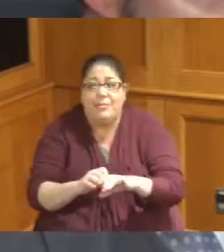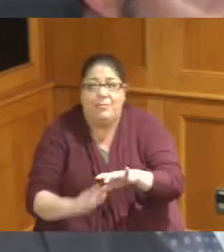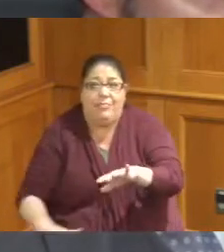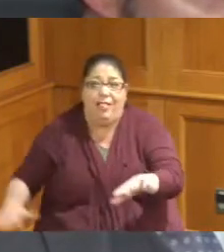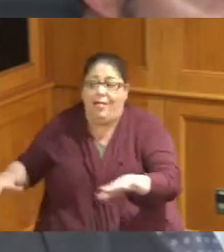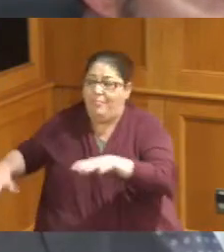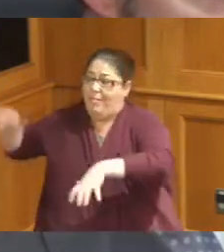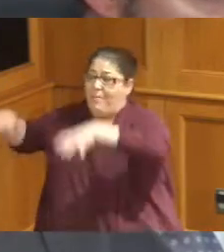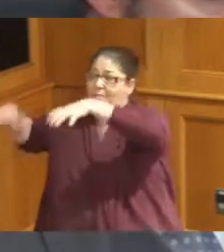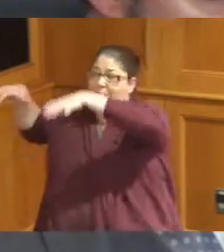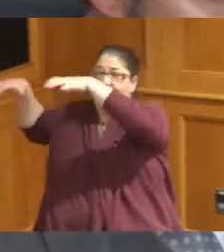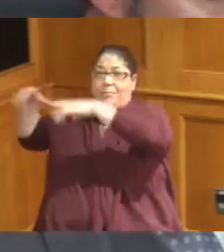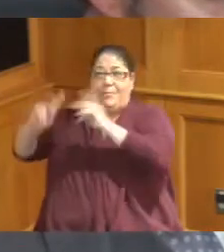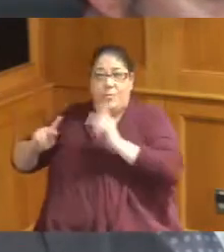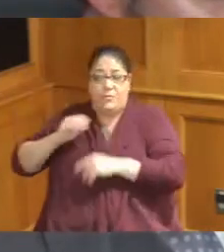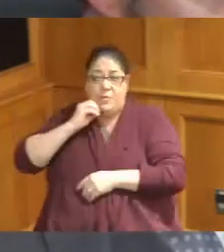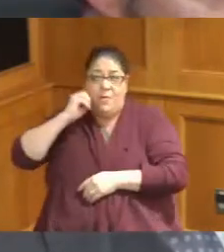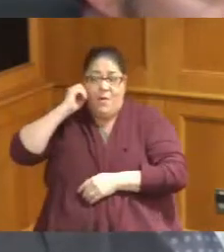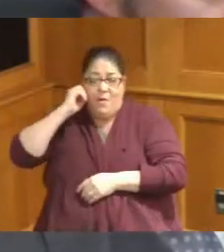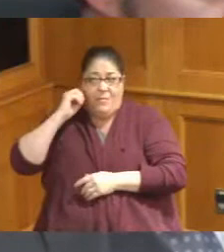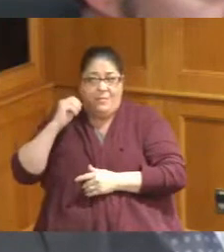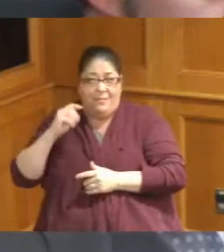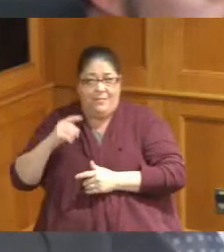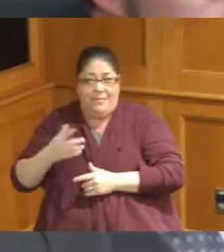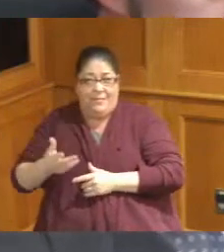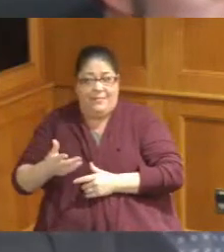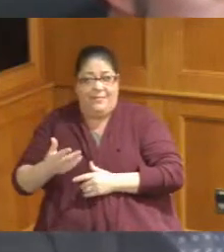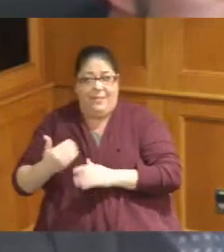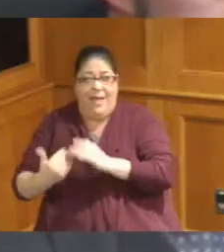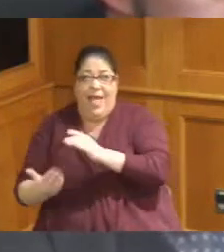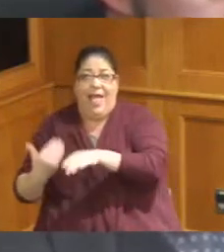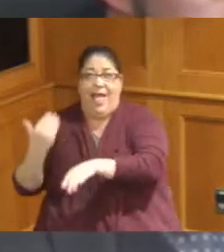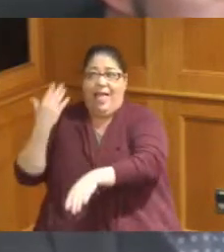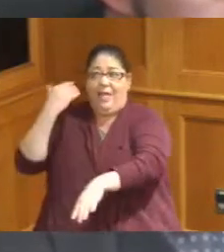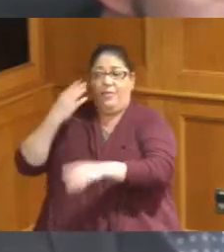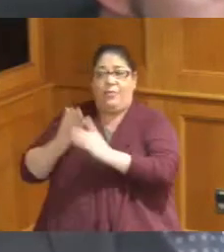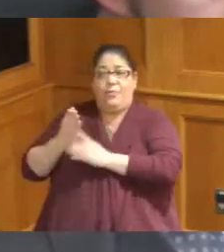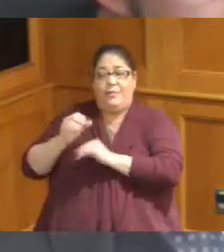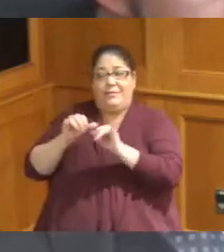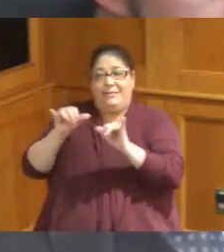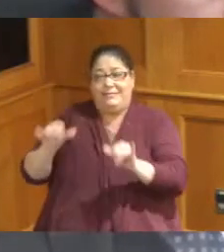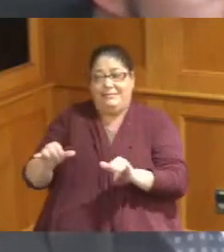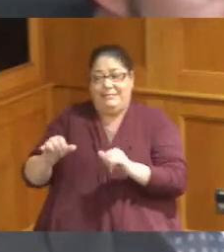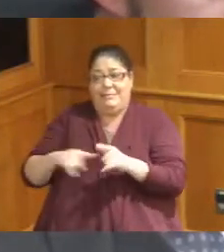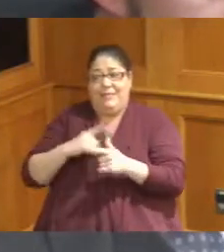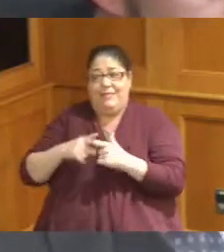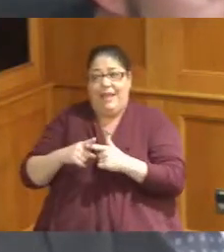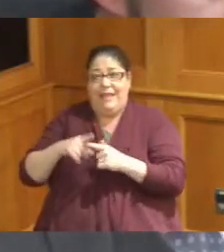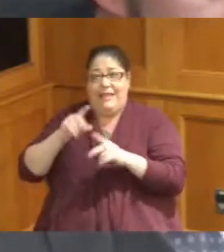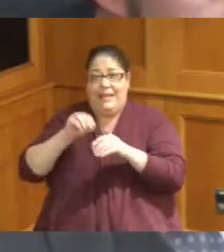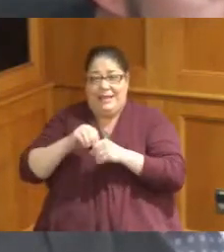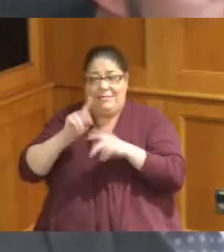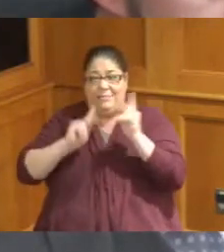we're used to and it would then make its way back up through the system and get into people's houses